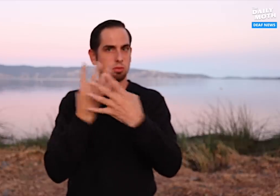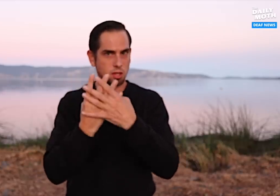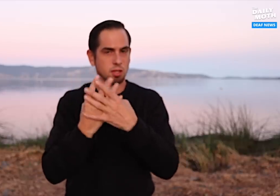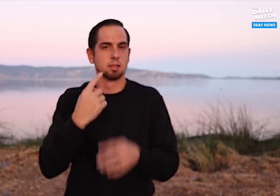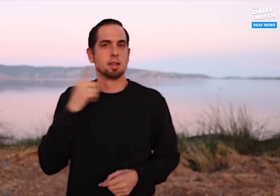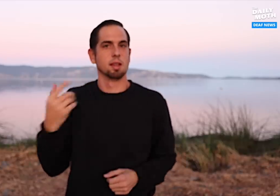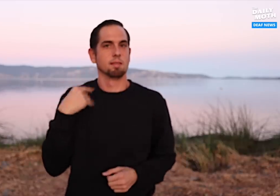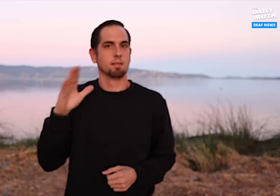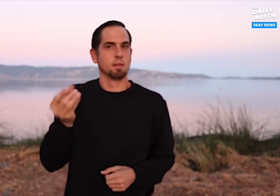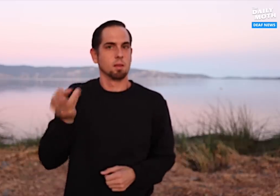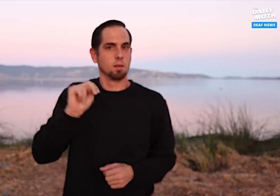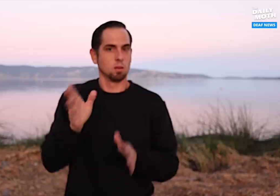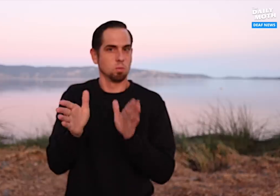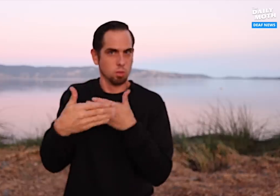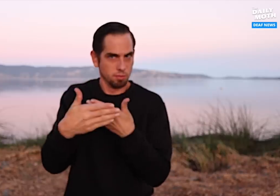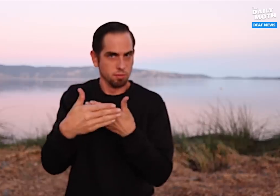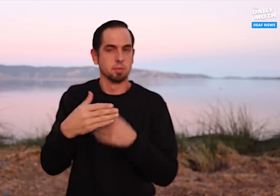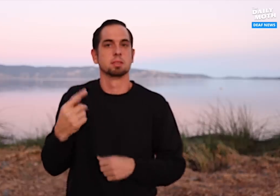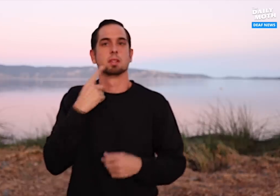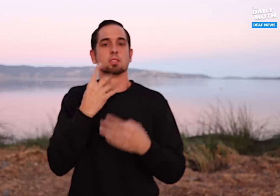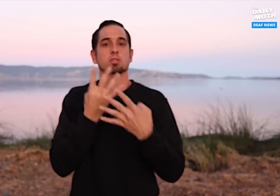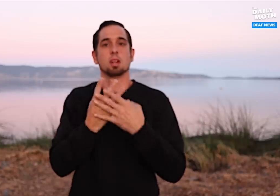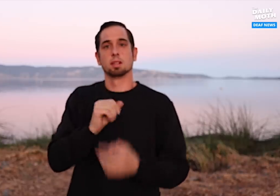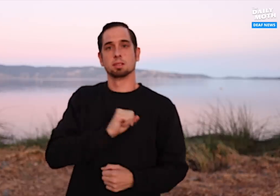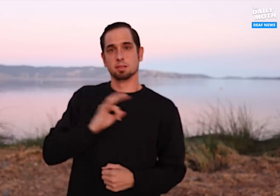has a room of his own and that jail staff and